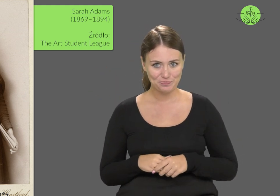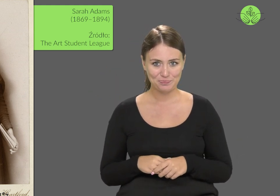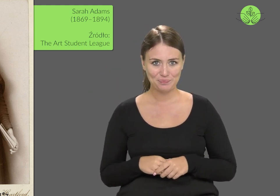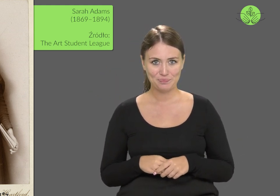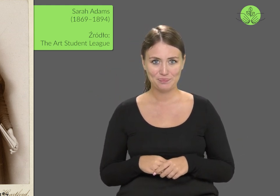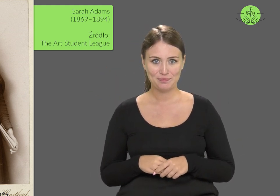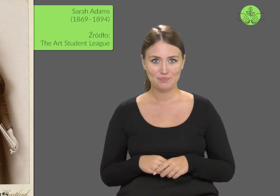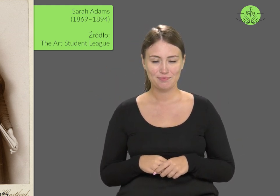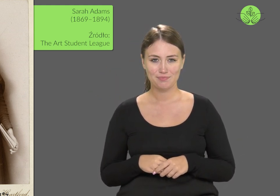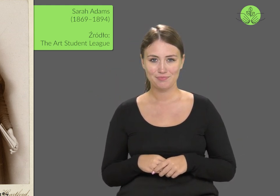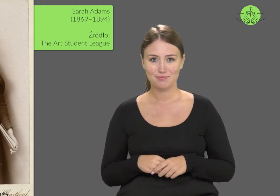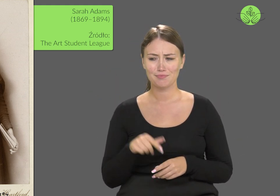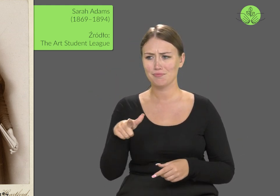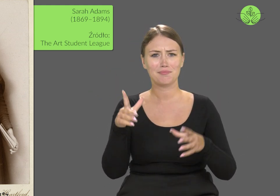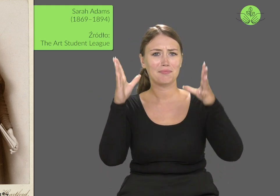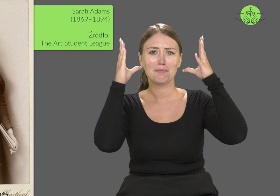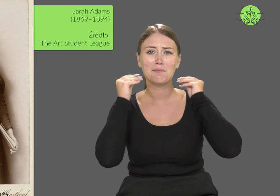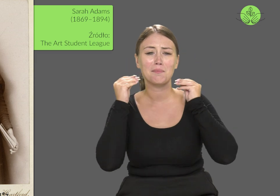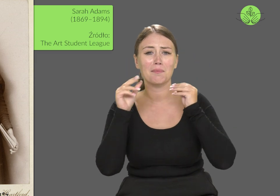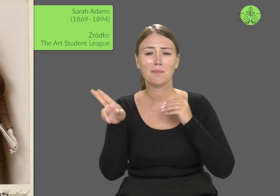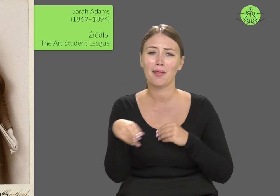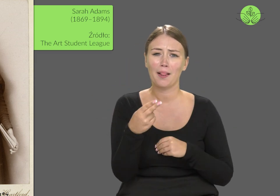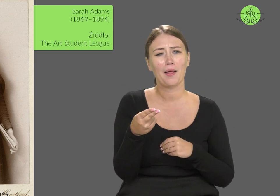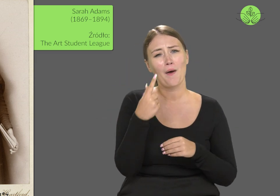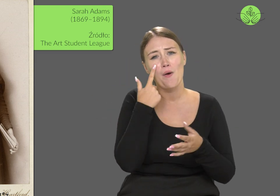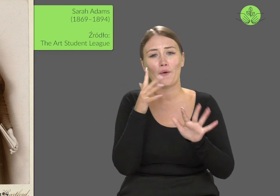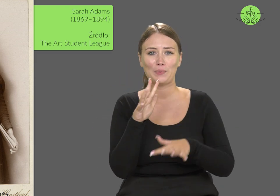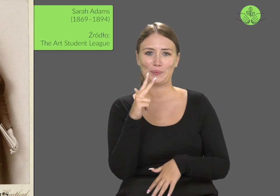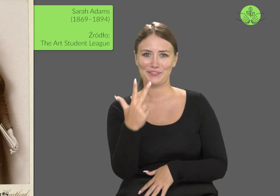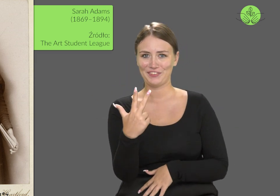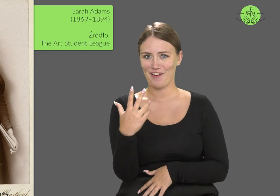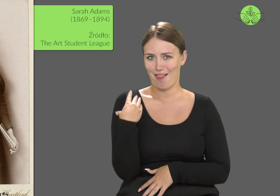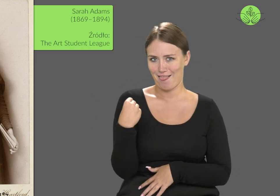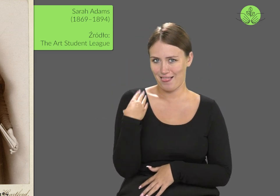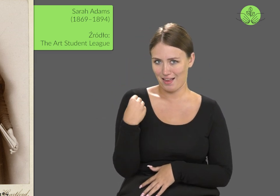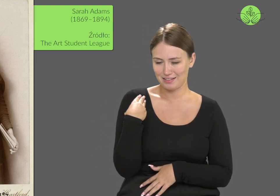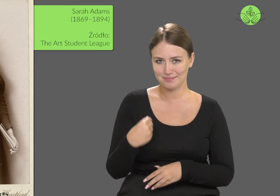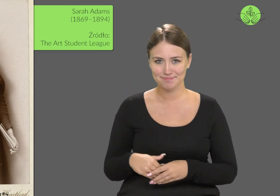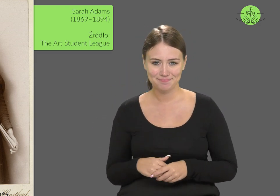She became deaf around the age of three.